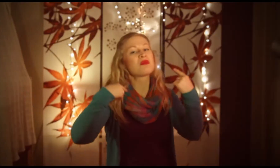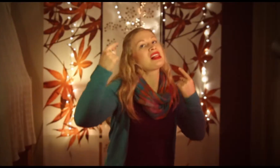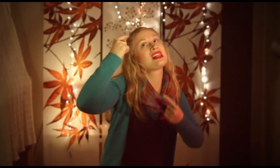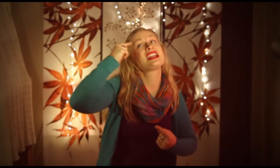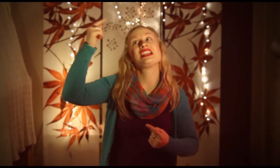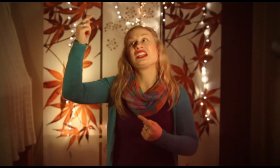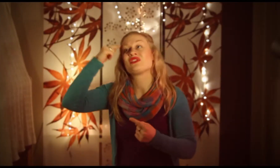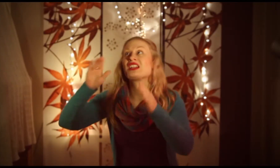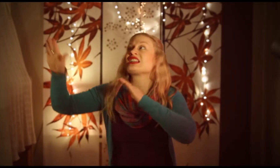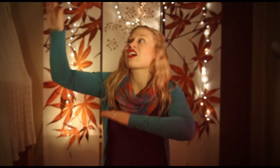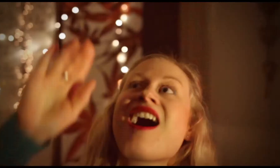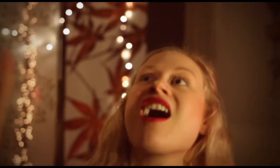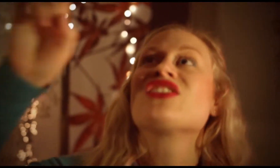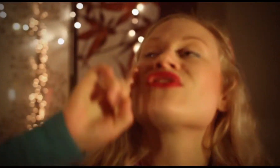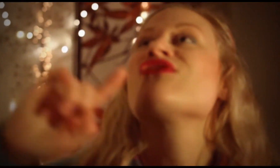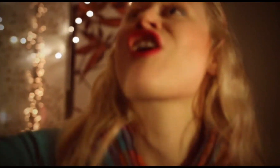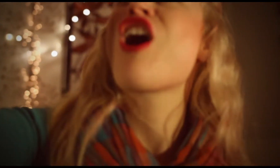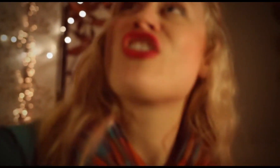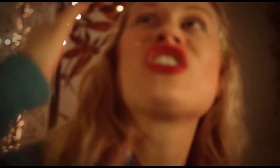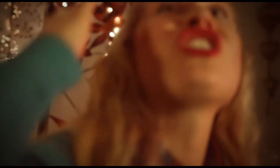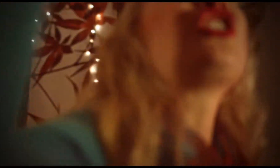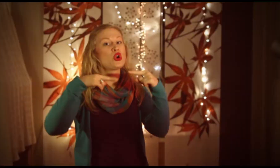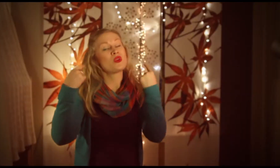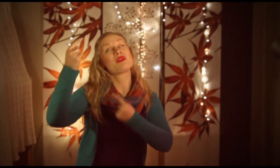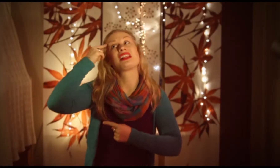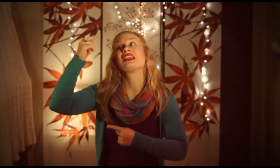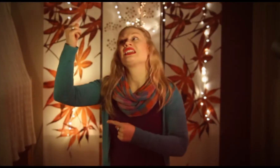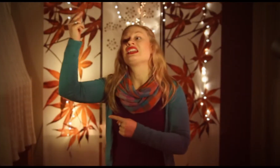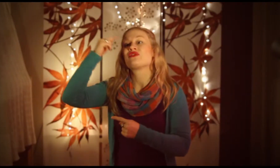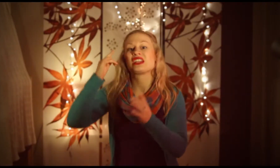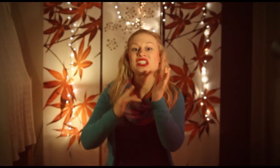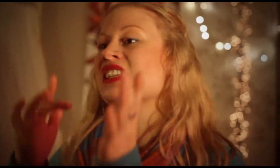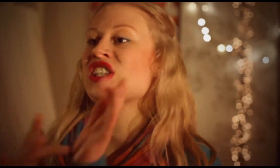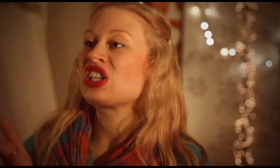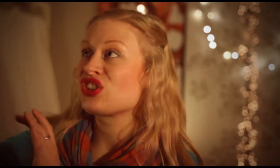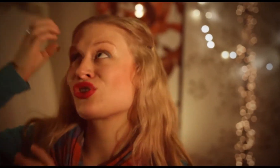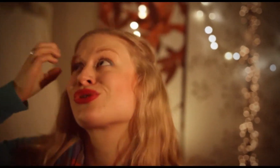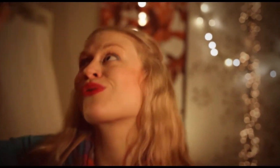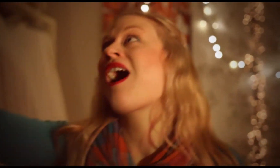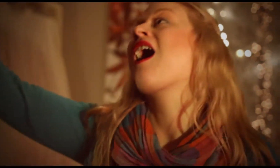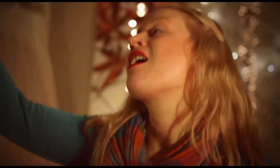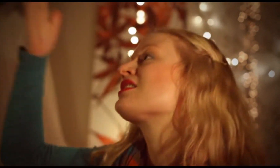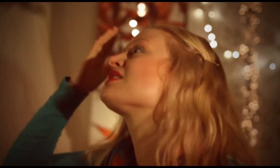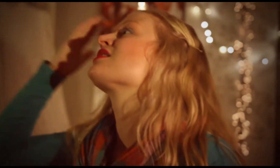We believe in God the Father, we believe in Jesus Christ,